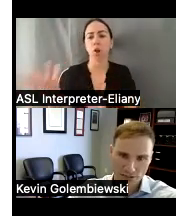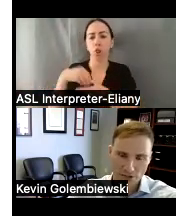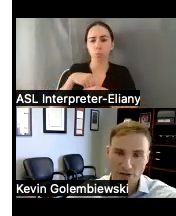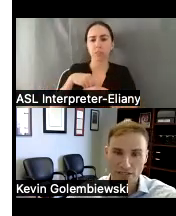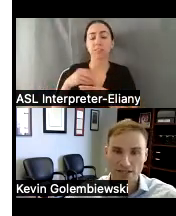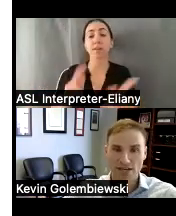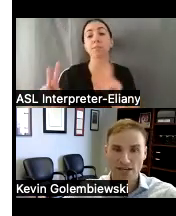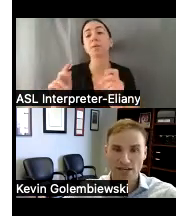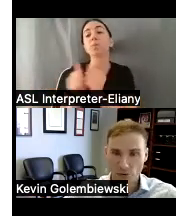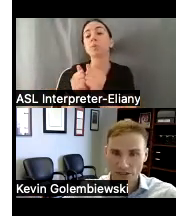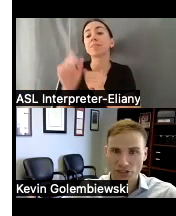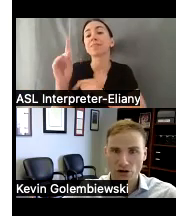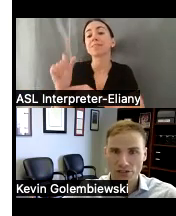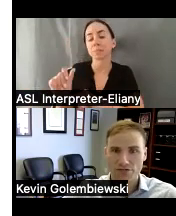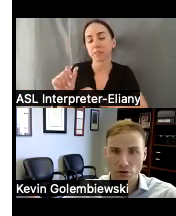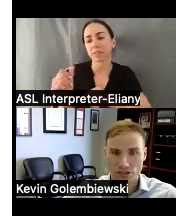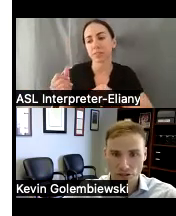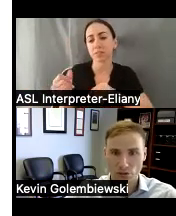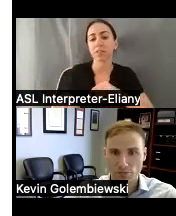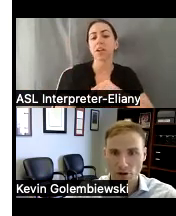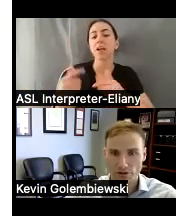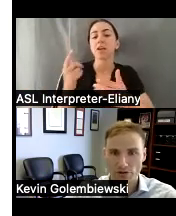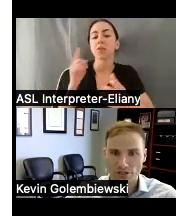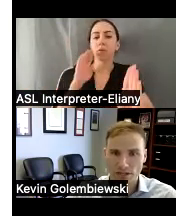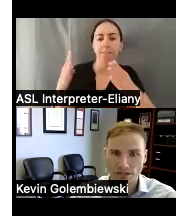with disabilities and we're really charged and focused on doing both of those things